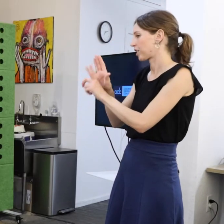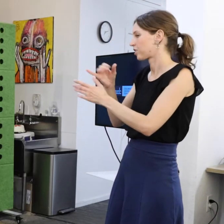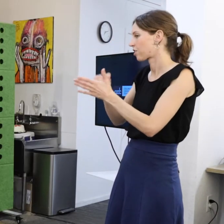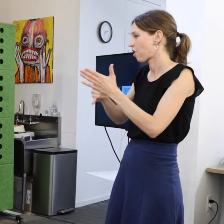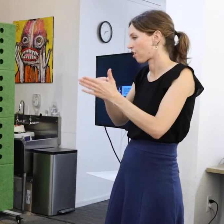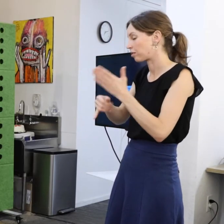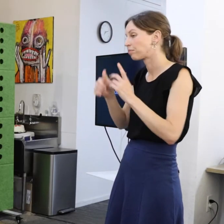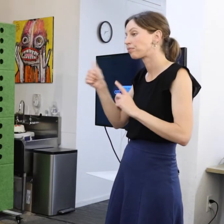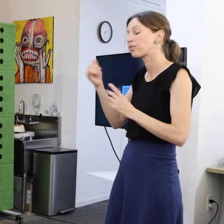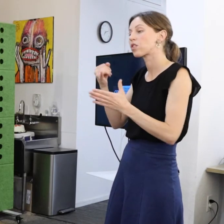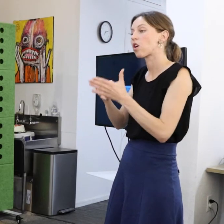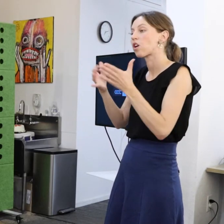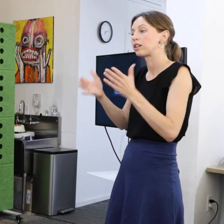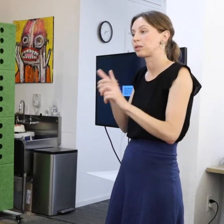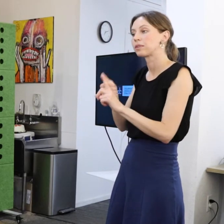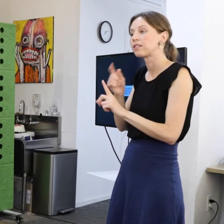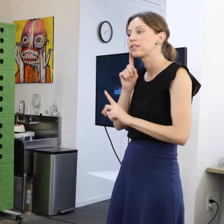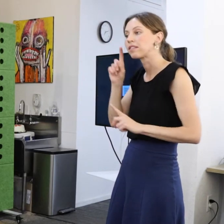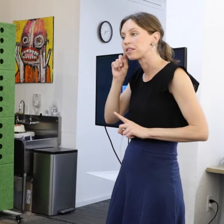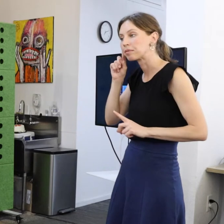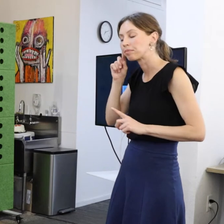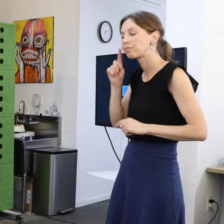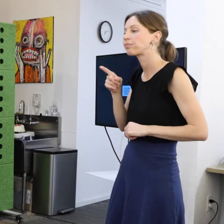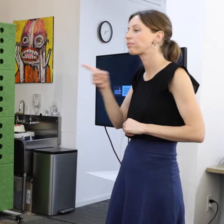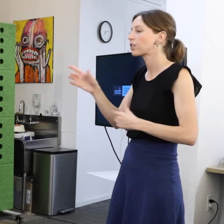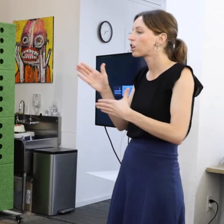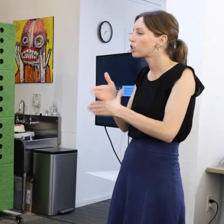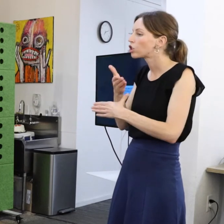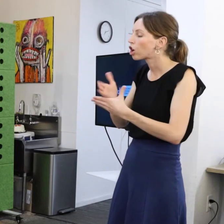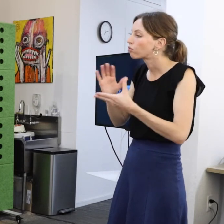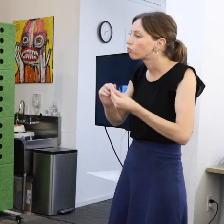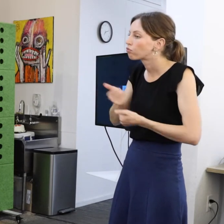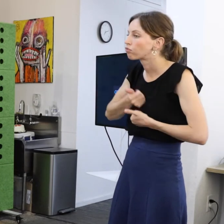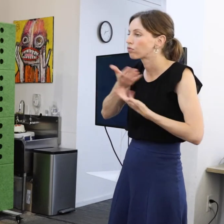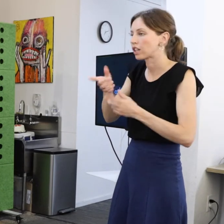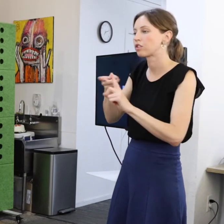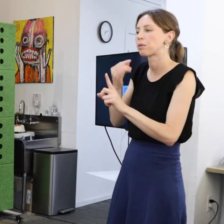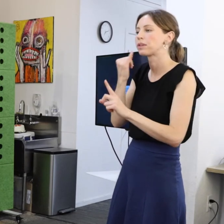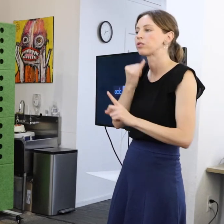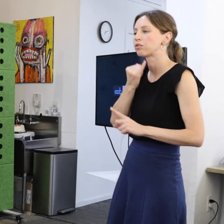He was an artist who happened to be deaf. He shared his story he was from Israel.